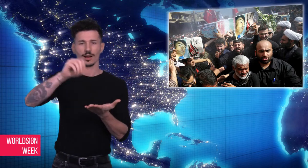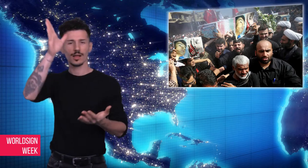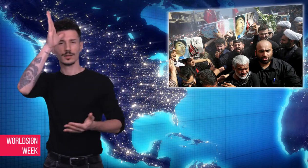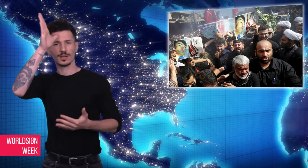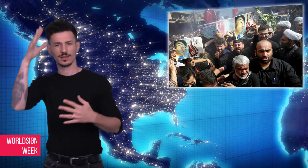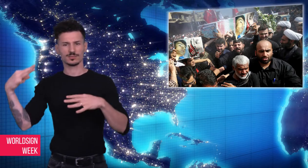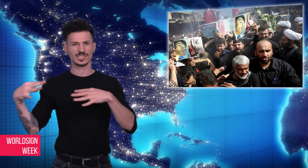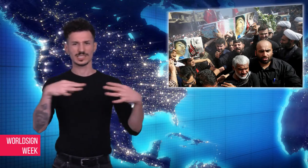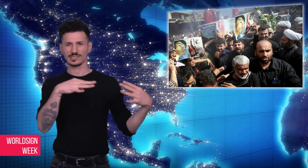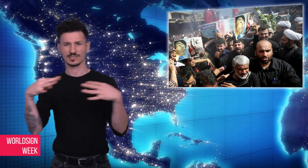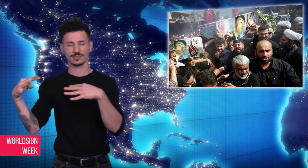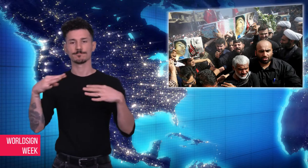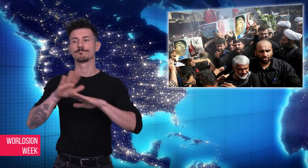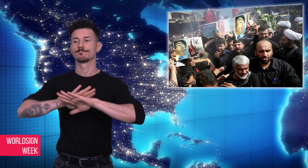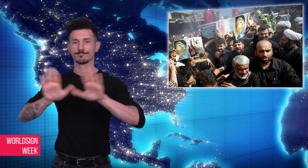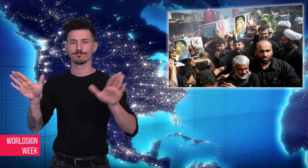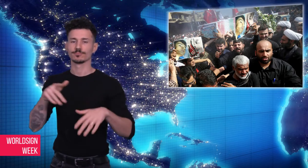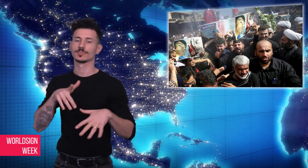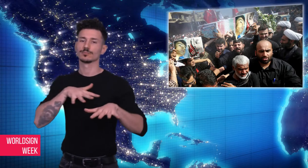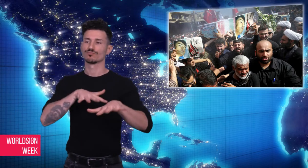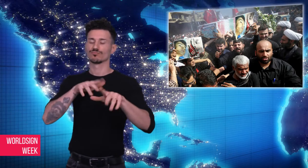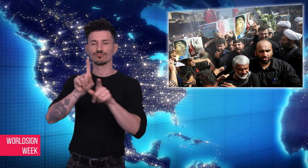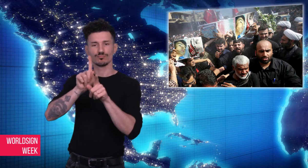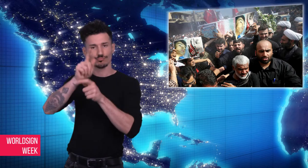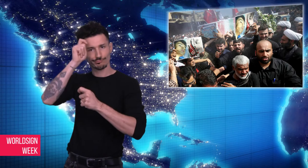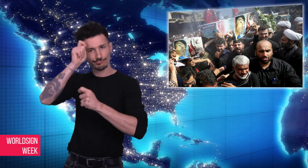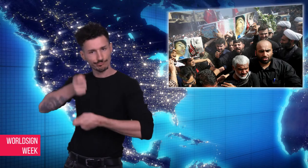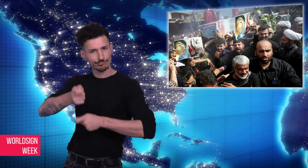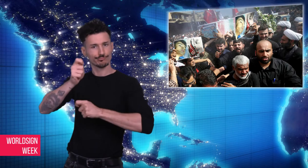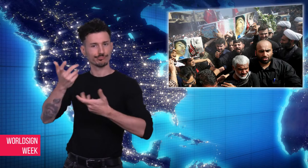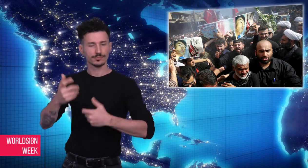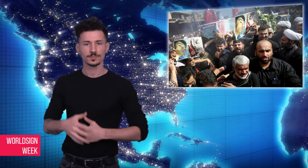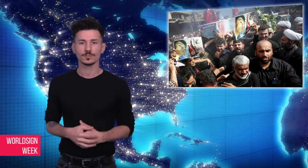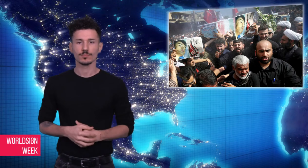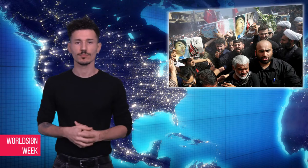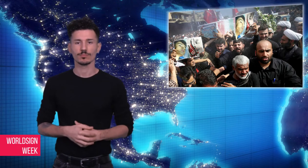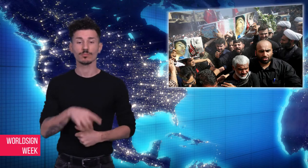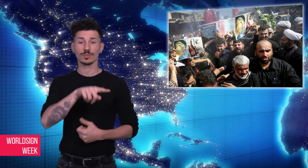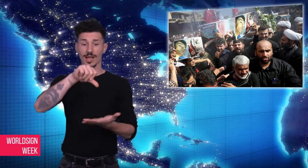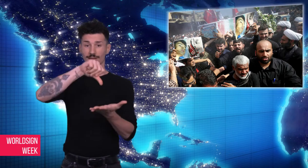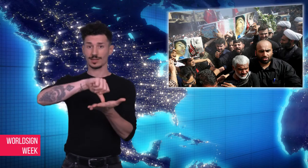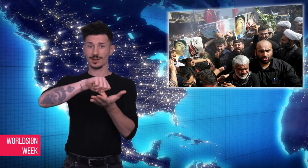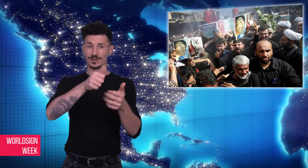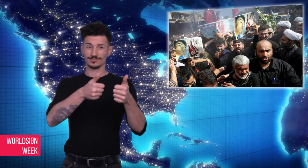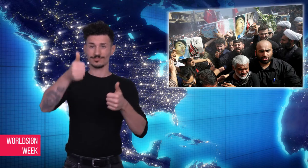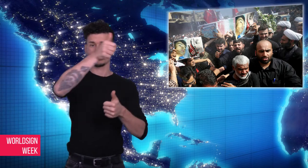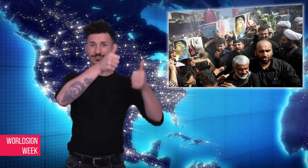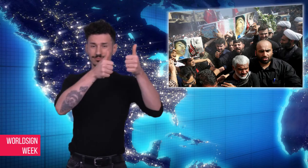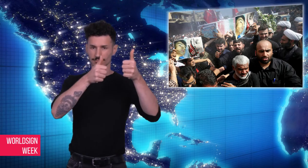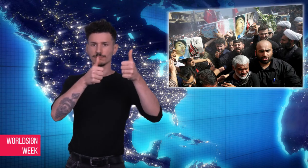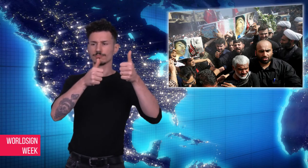honor soldiers who fought in the Iran-Iraq War. Iranian